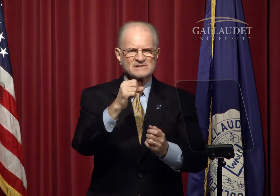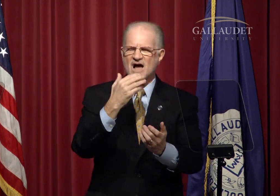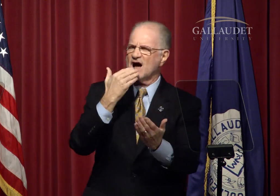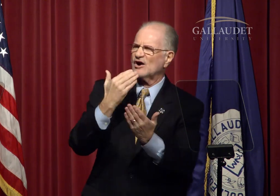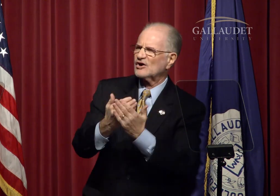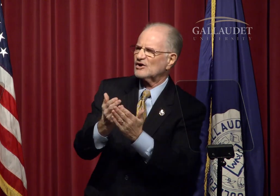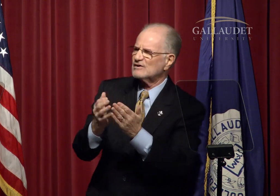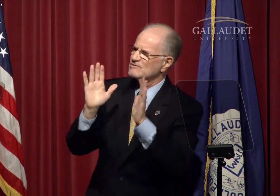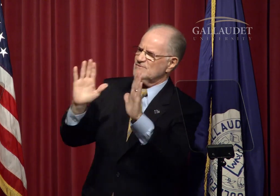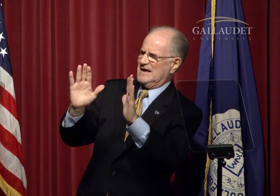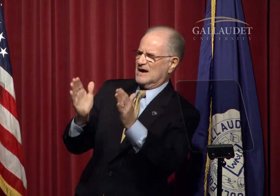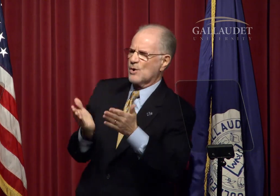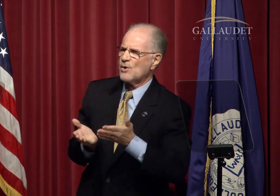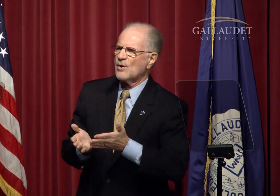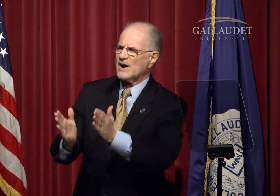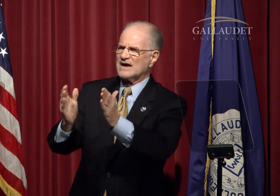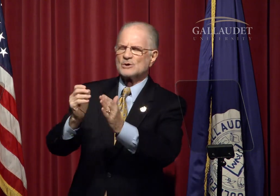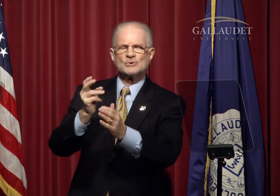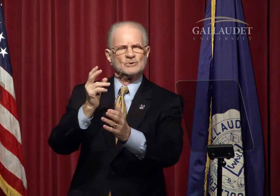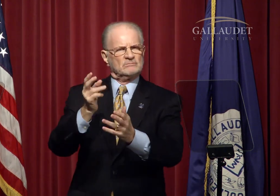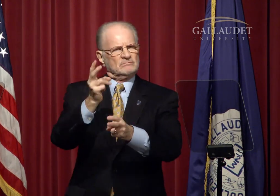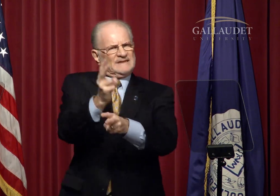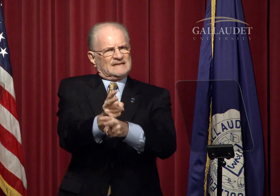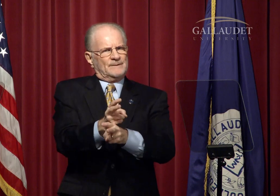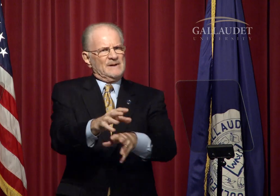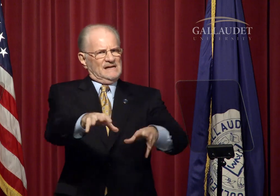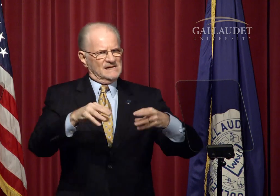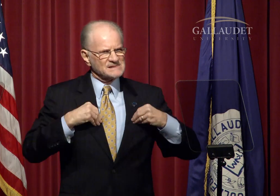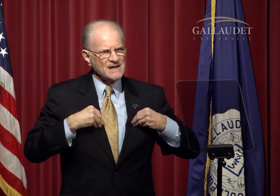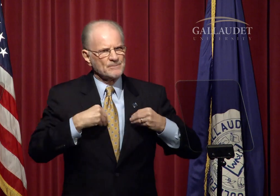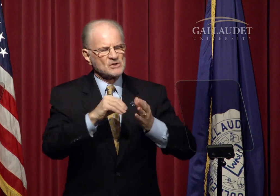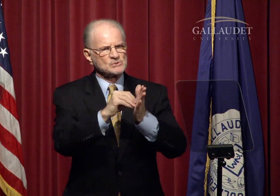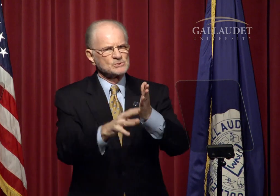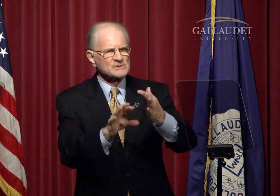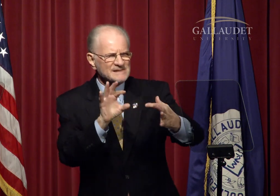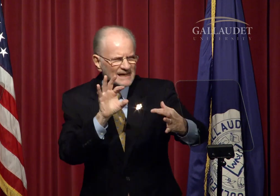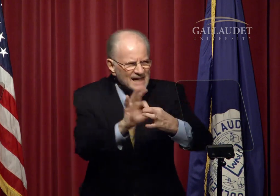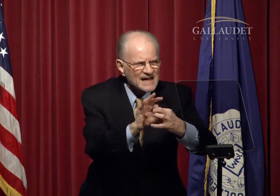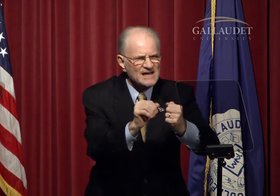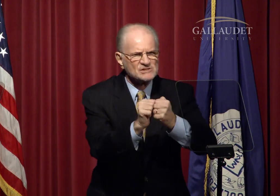"I'm IN" was a great way to keep accepted students